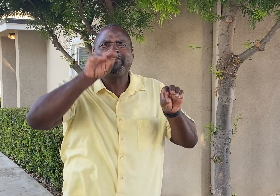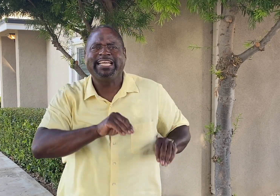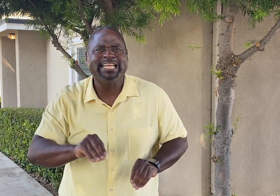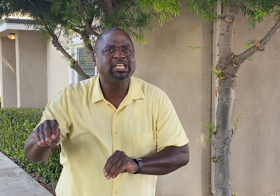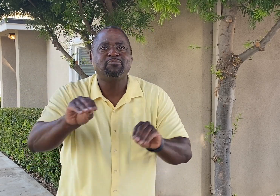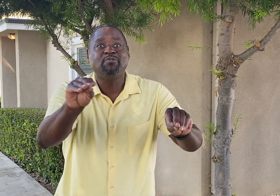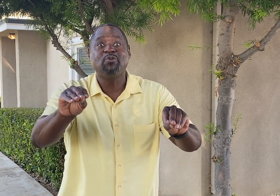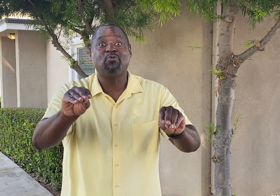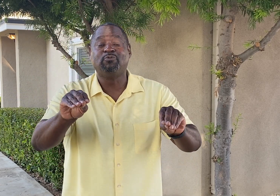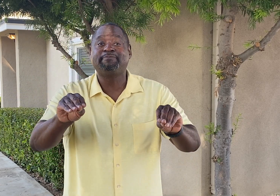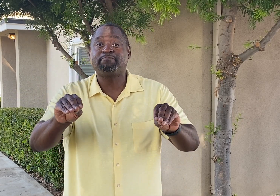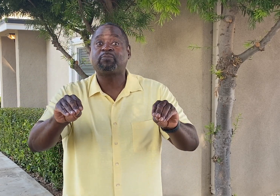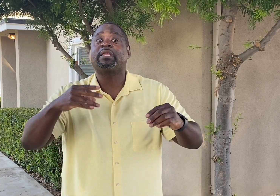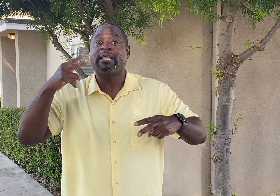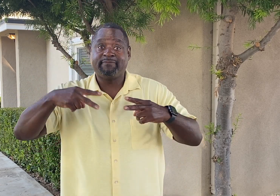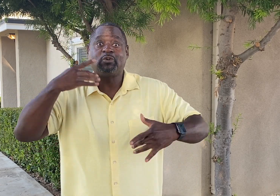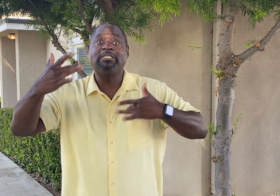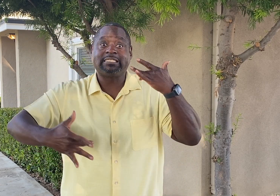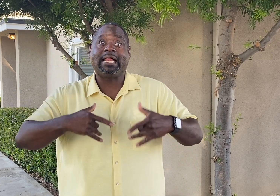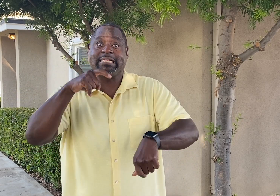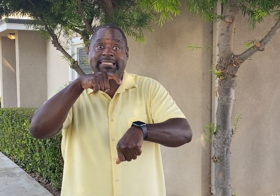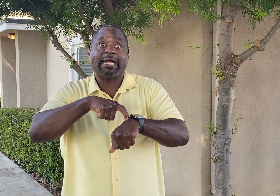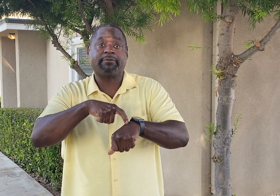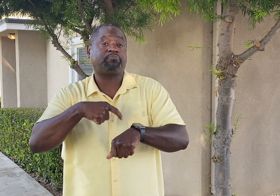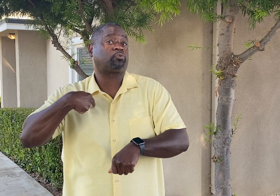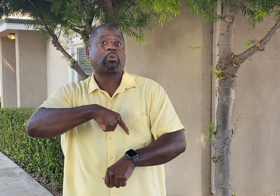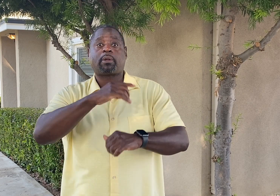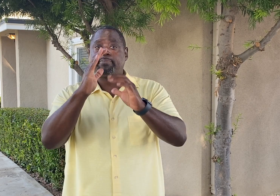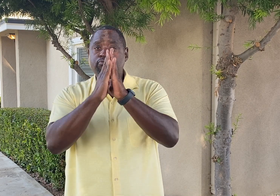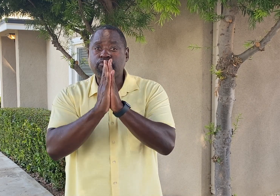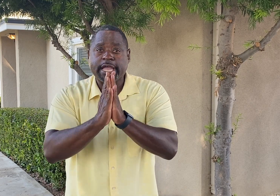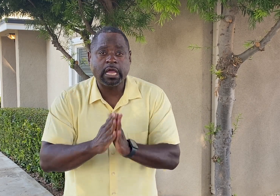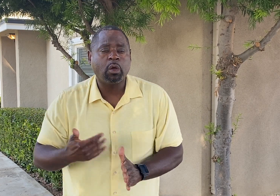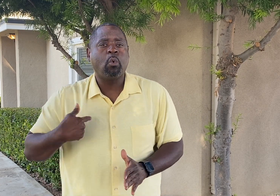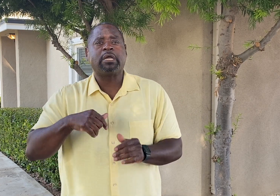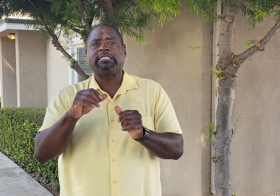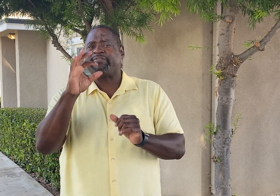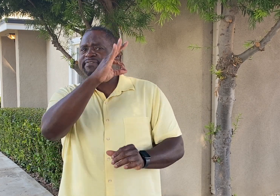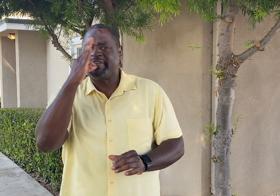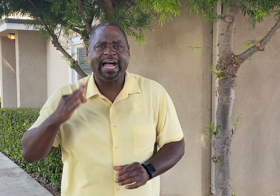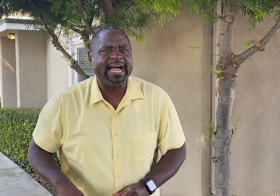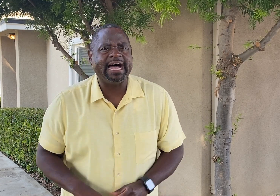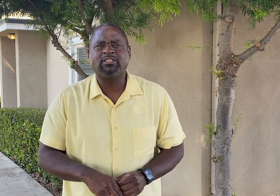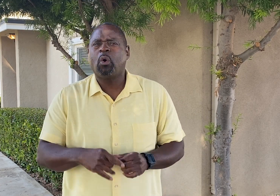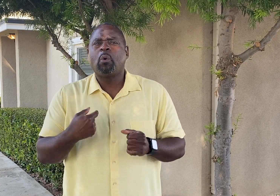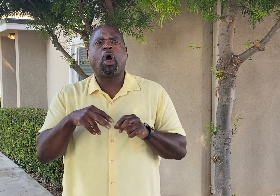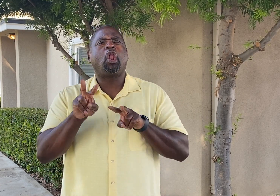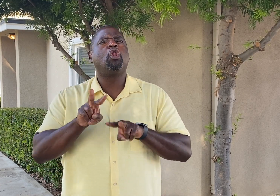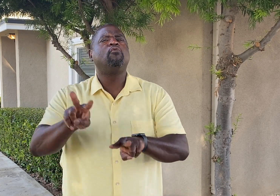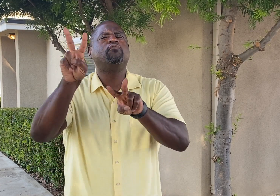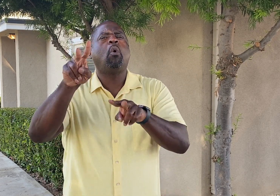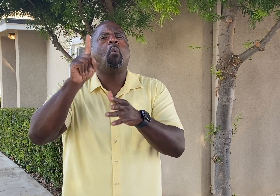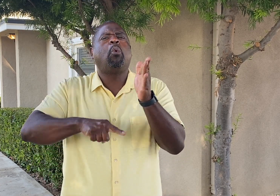midst! It will be an exciting time and as we pray, fast, and look to what God wants